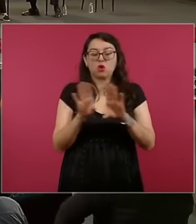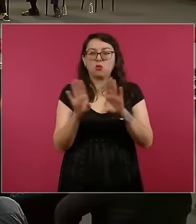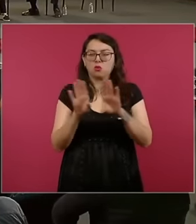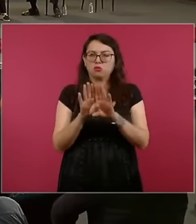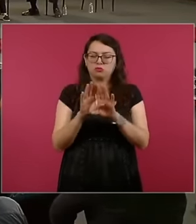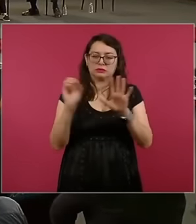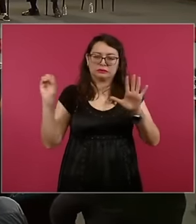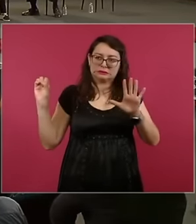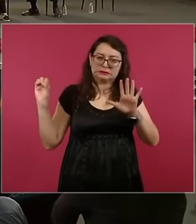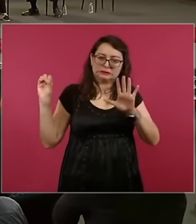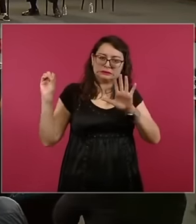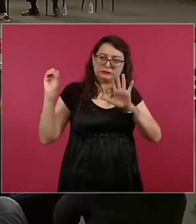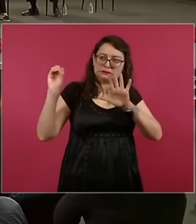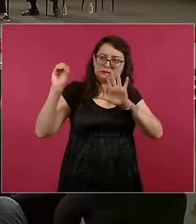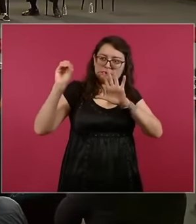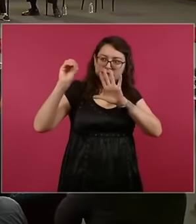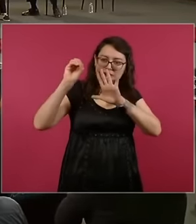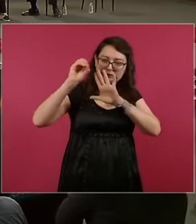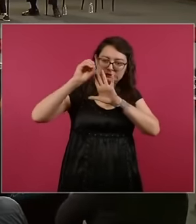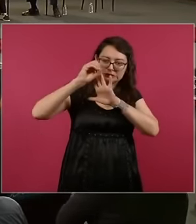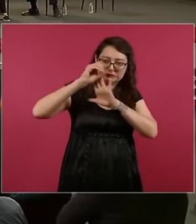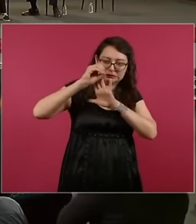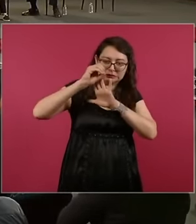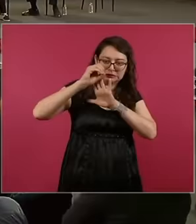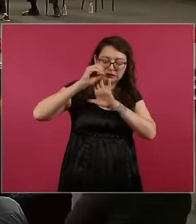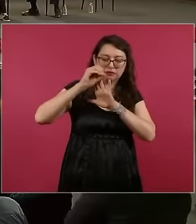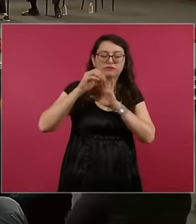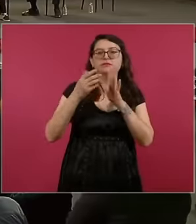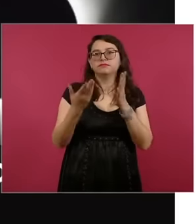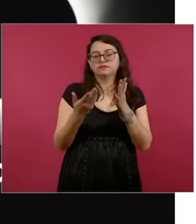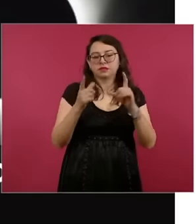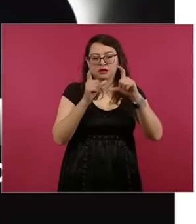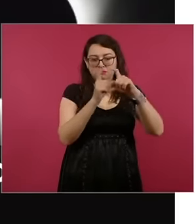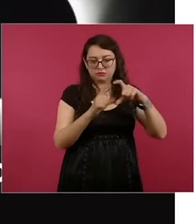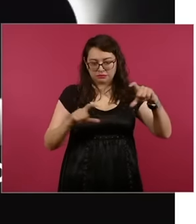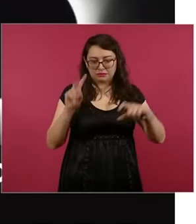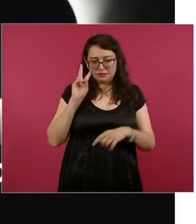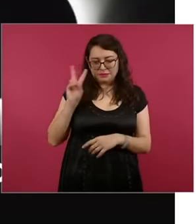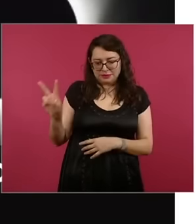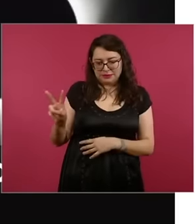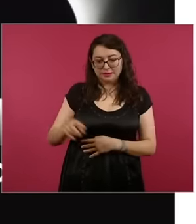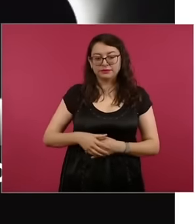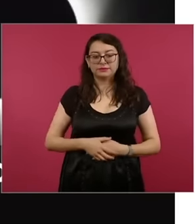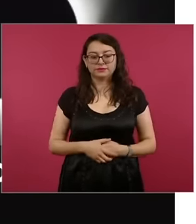part of the solar disk is eclipsed by the moon an annular eclipse where we can see part of the Sun and